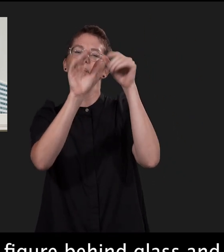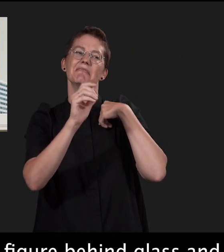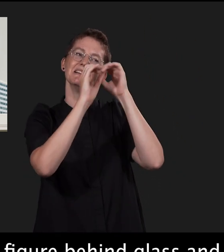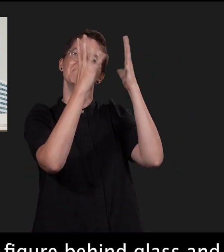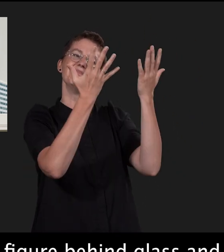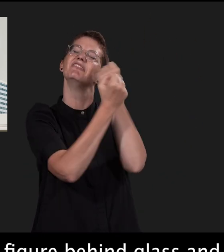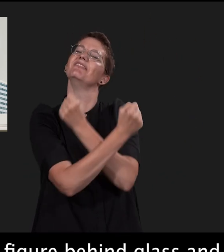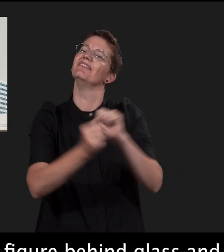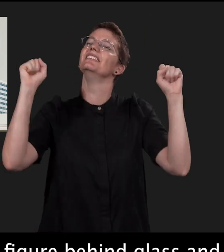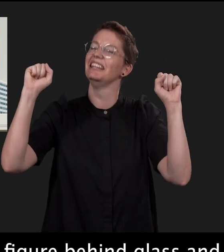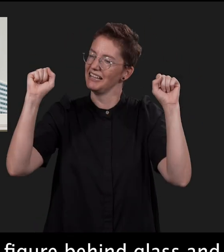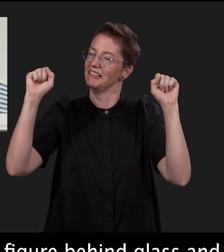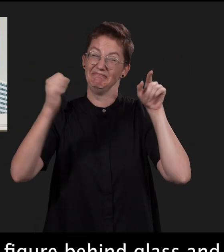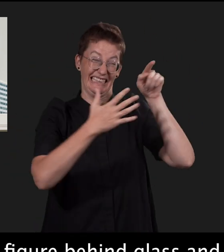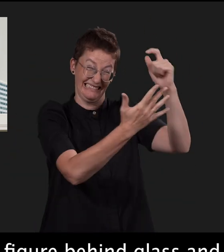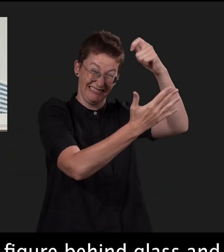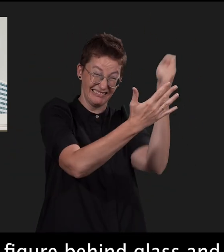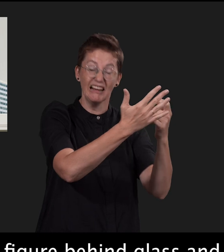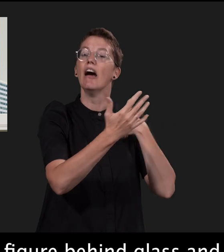figure behind glass and still life paintings and